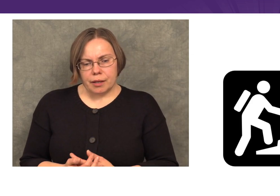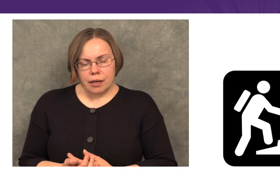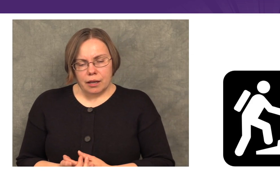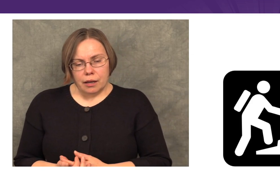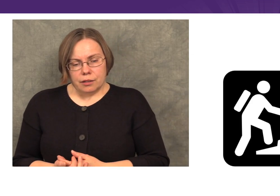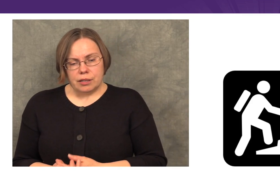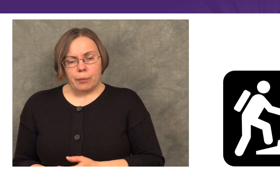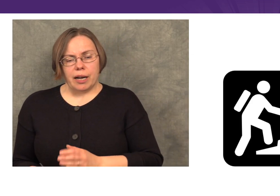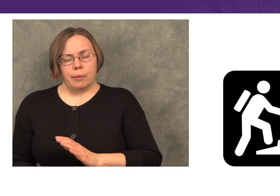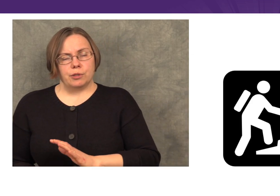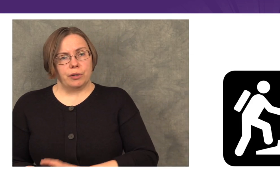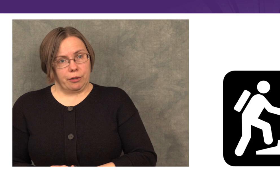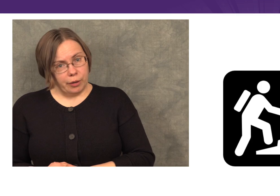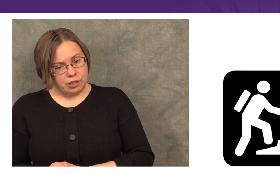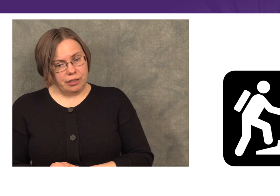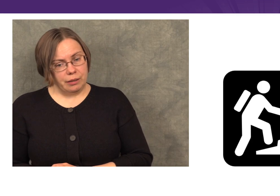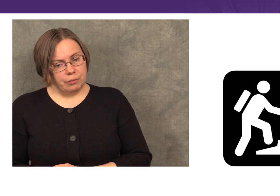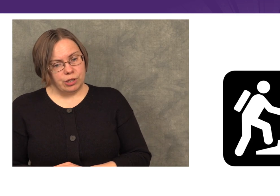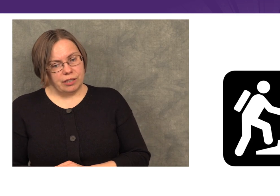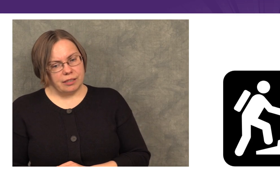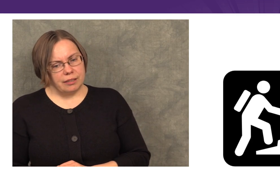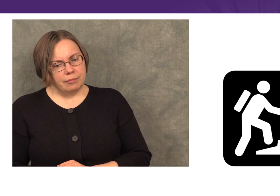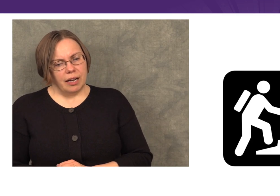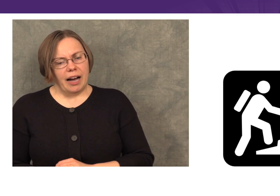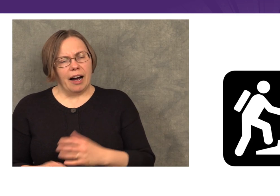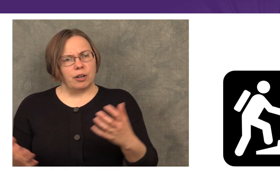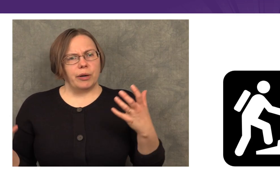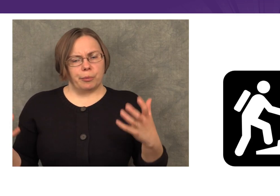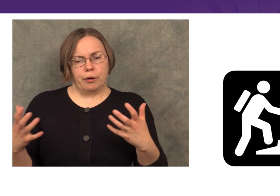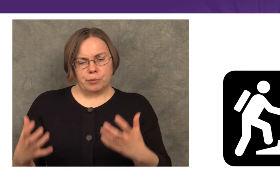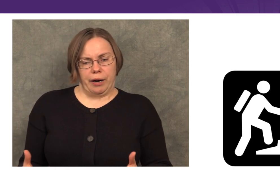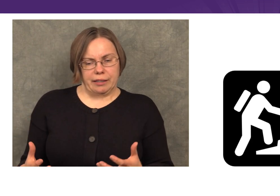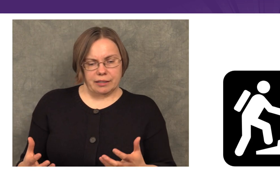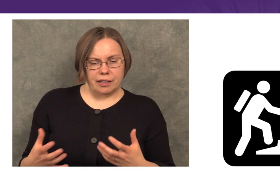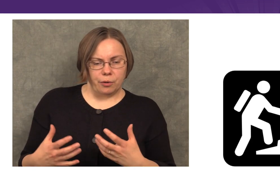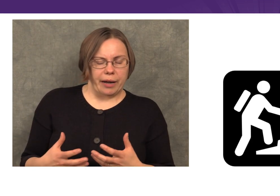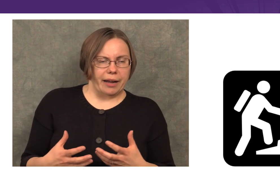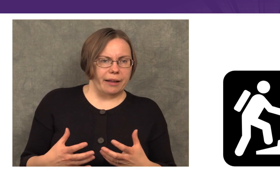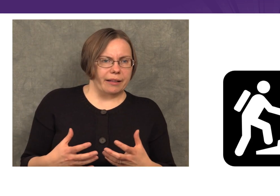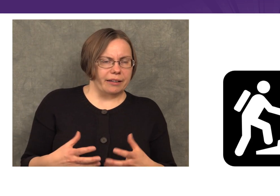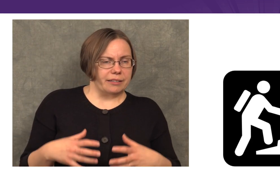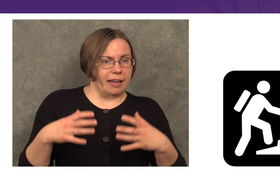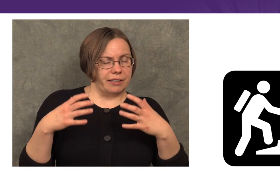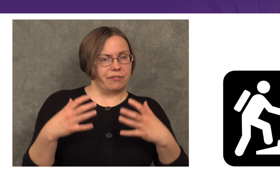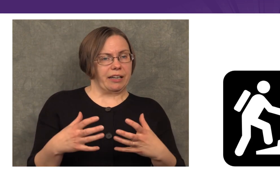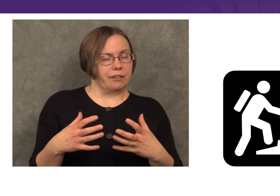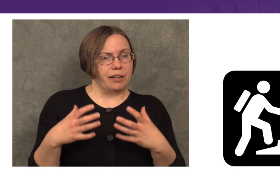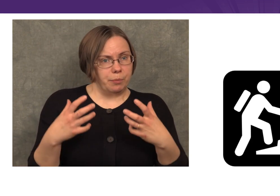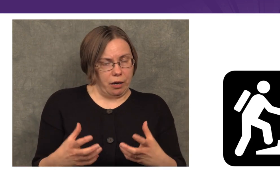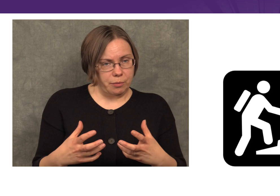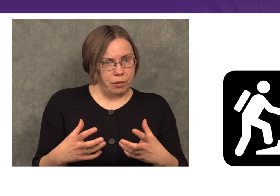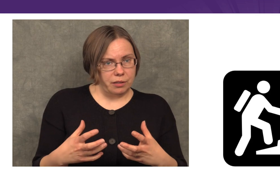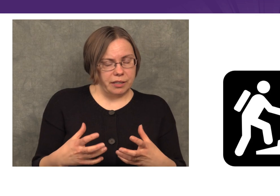So, now we come to another question, which is how do we approach practice in a way that is as effective as possible,